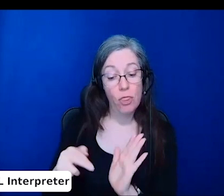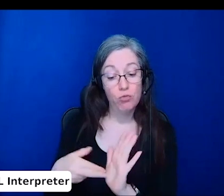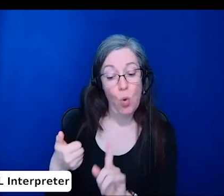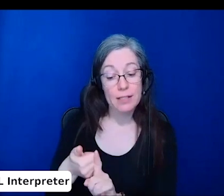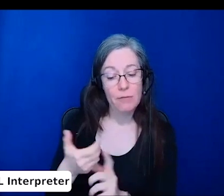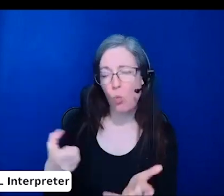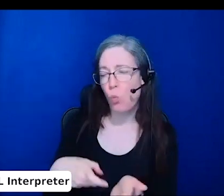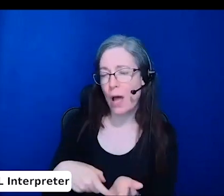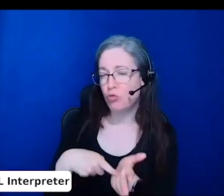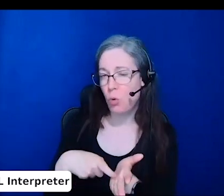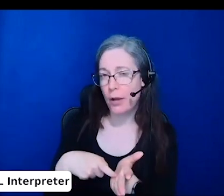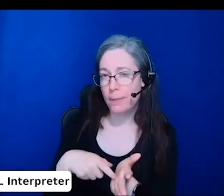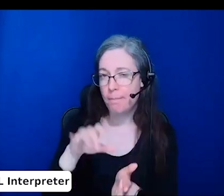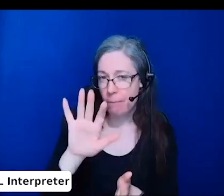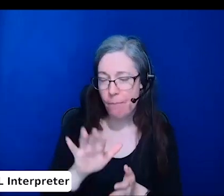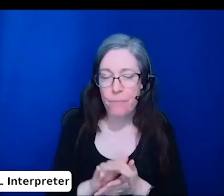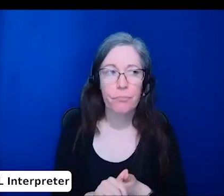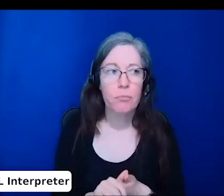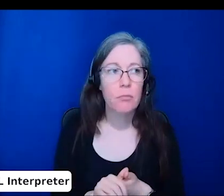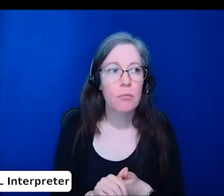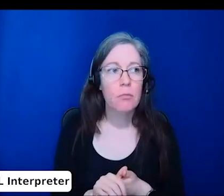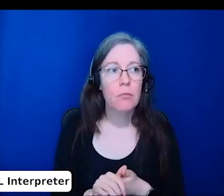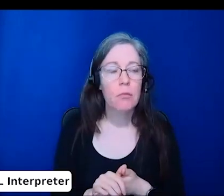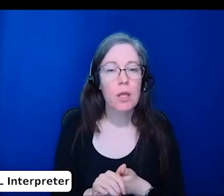in the sciences about what it means to be a disabled scientist